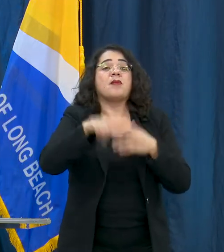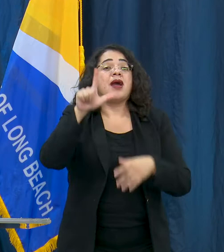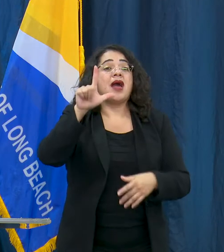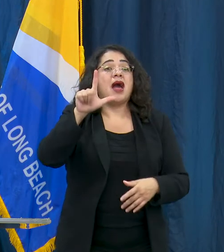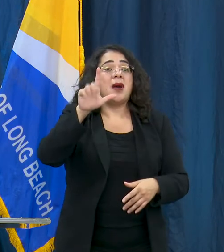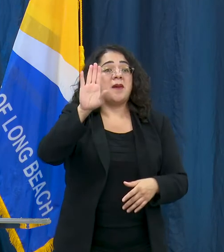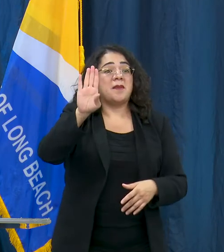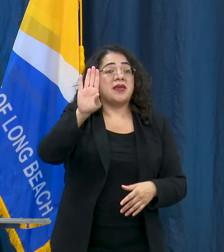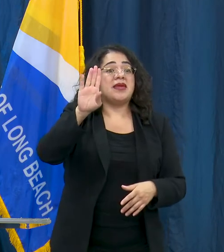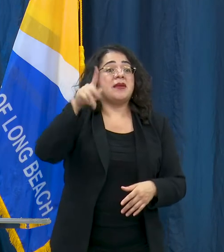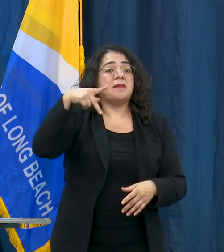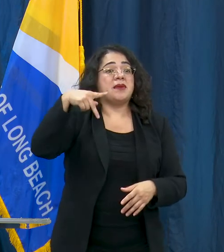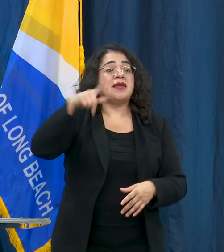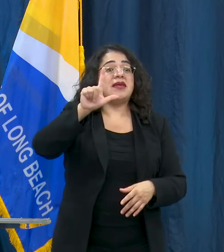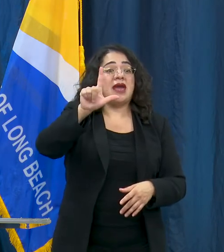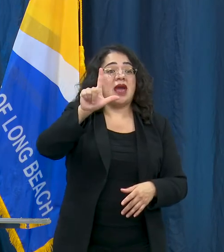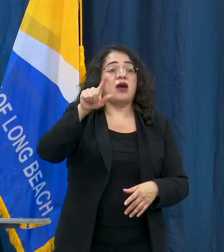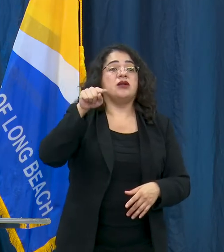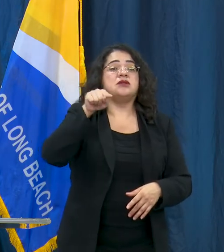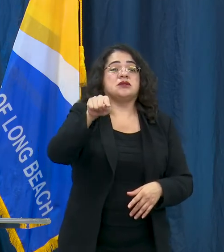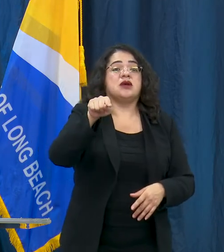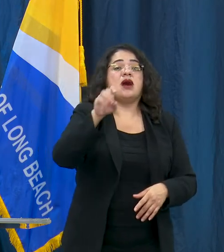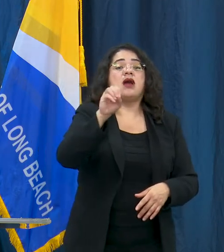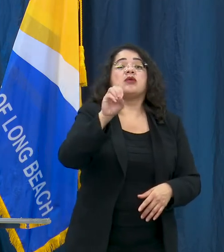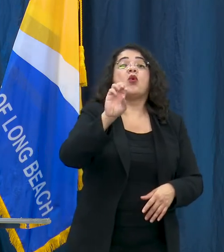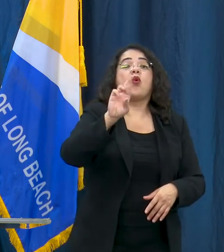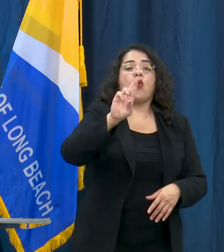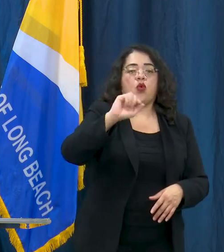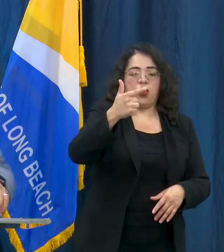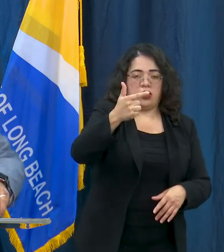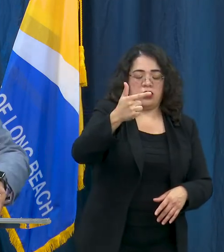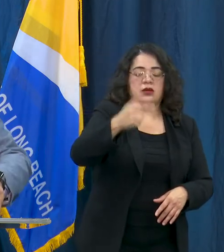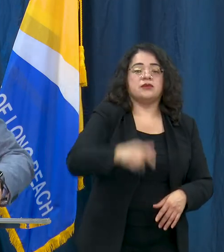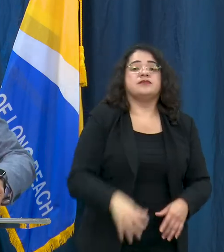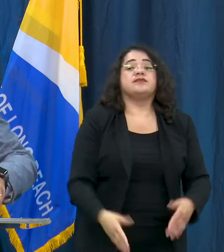and now i want to also talk about day camps and our summer programming for the